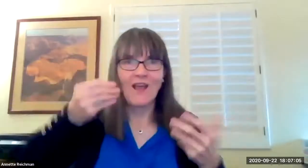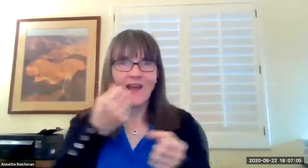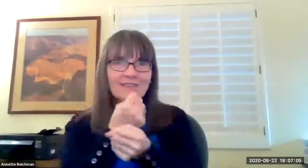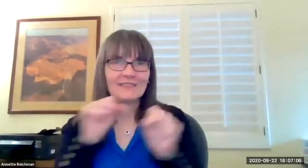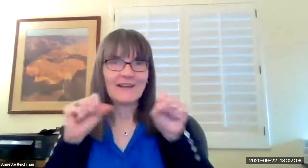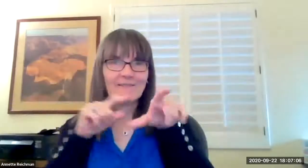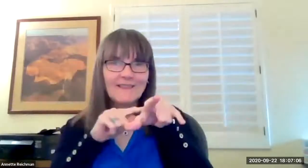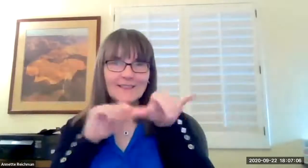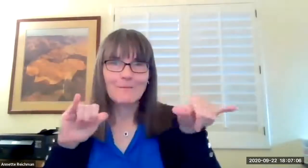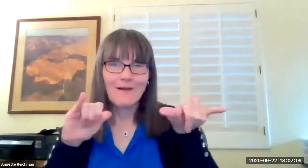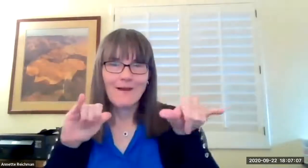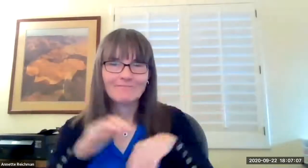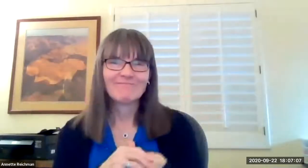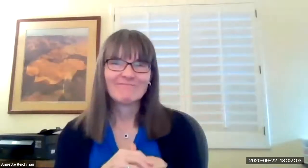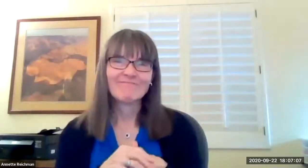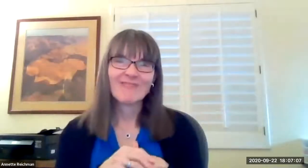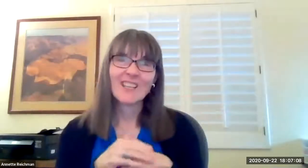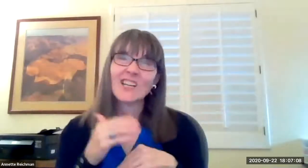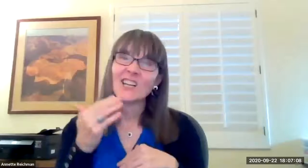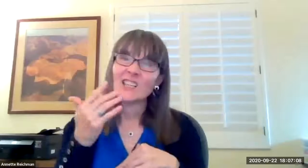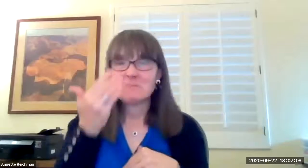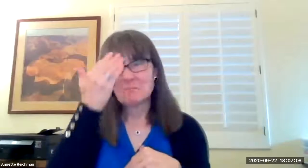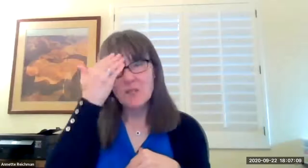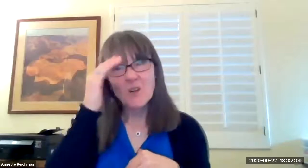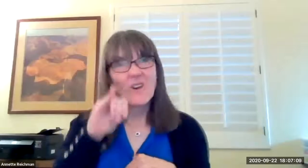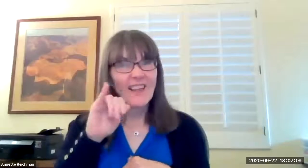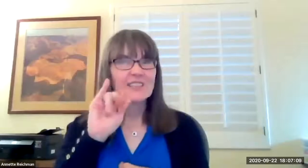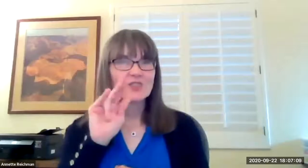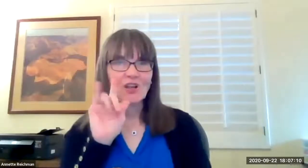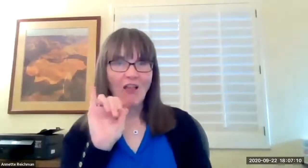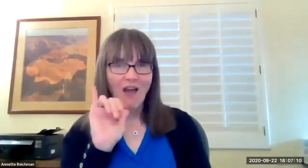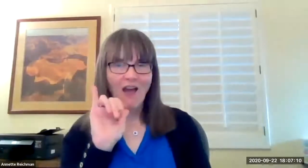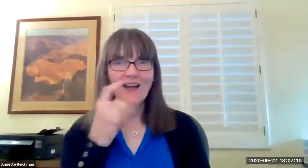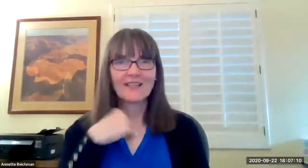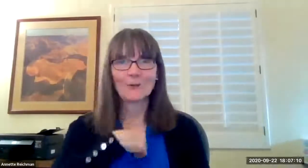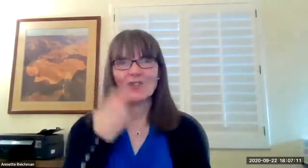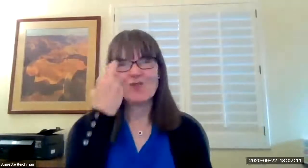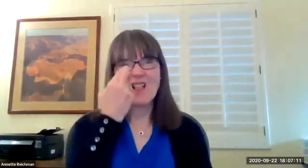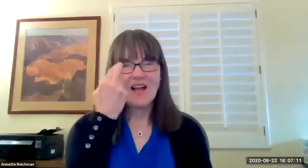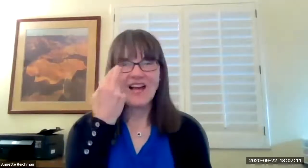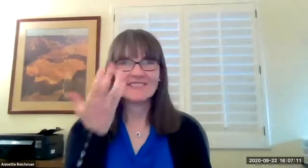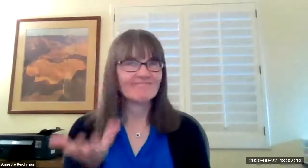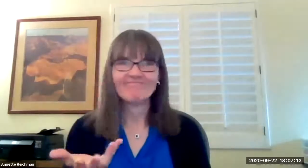students and our teachers so we can all be safe when we were back on campus